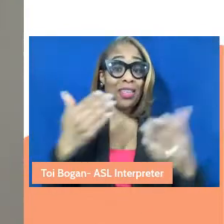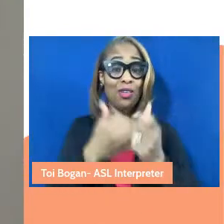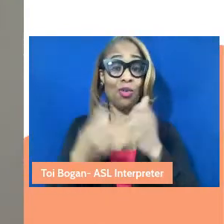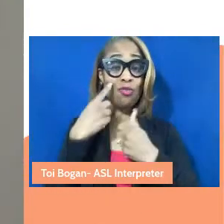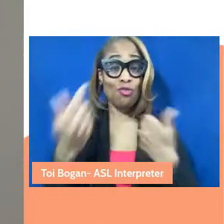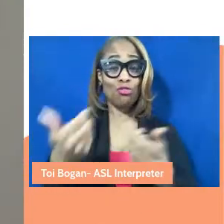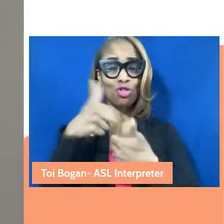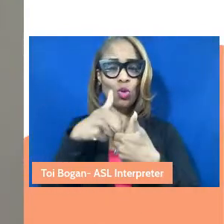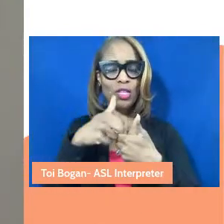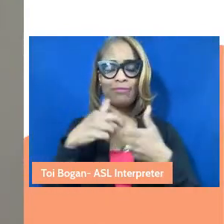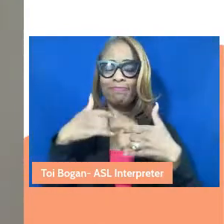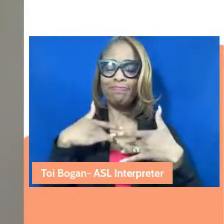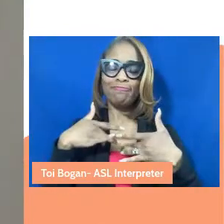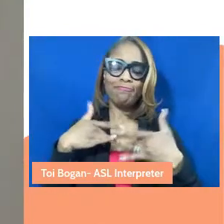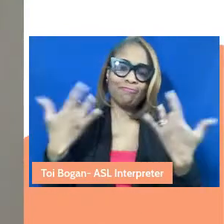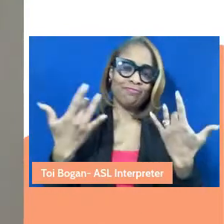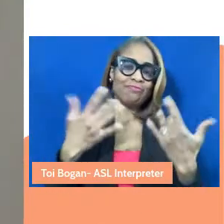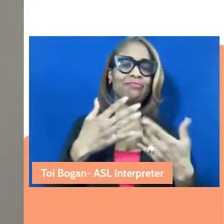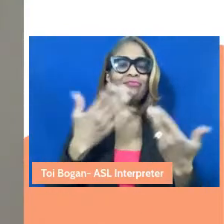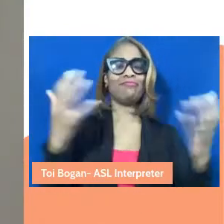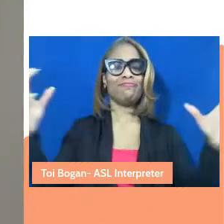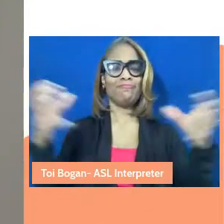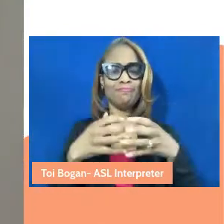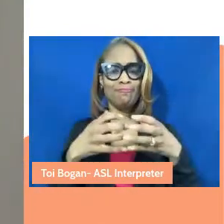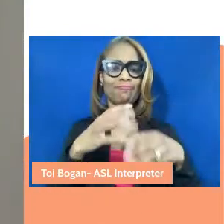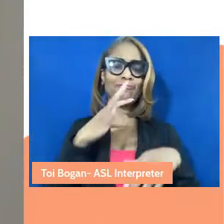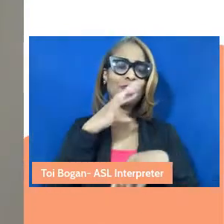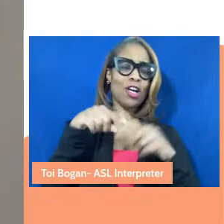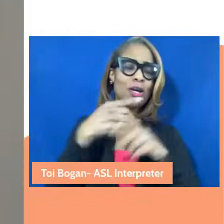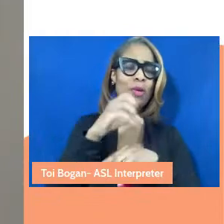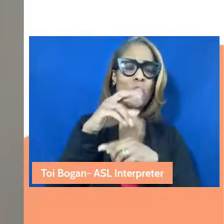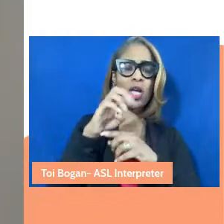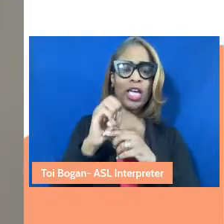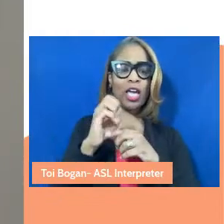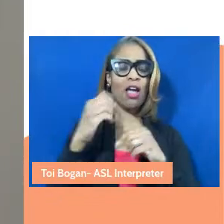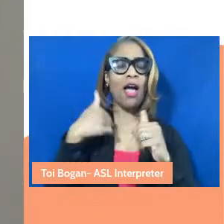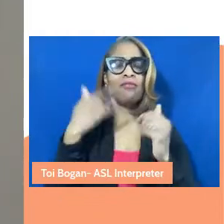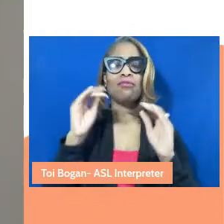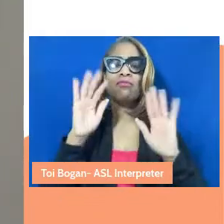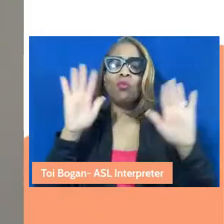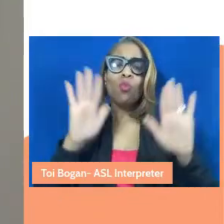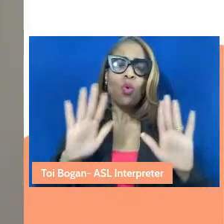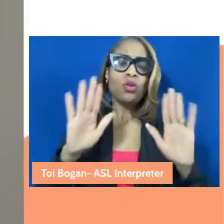talk about care and really dive in. And we have a beautiful panel of people to help us explore that.